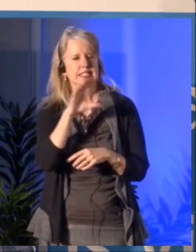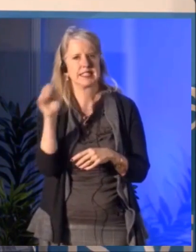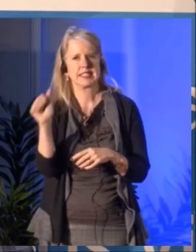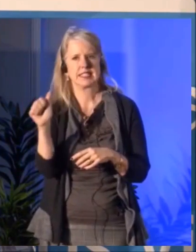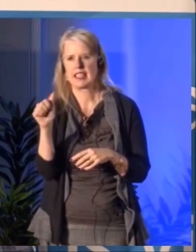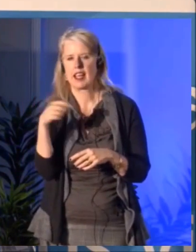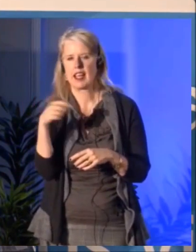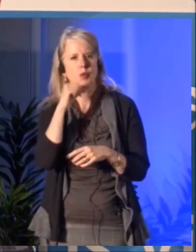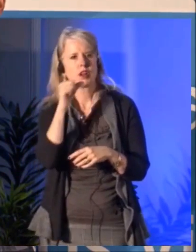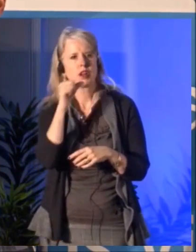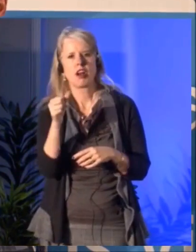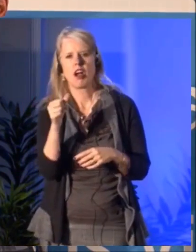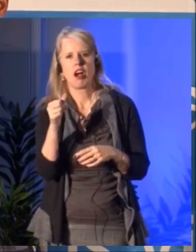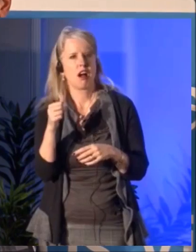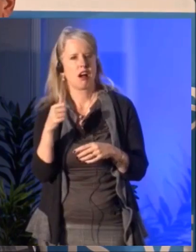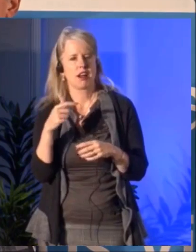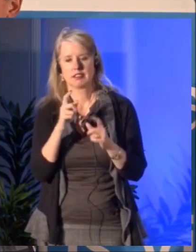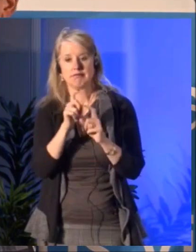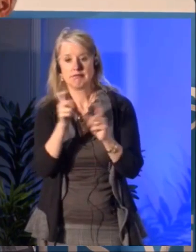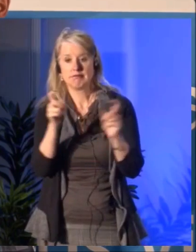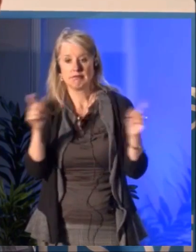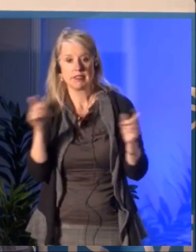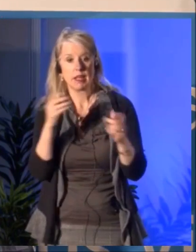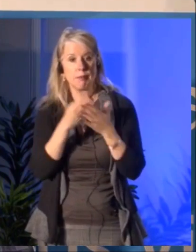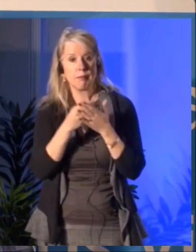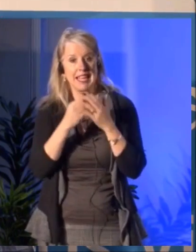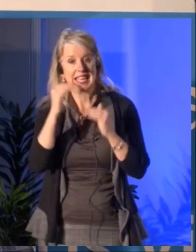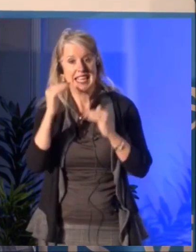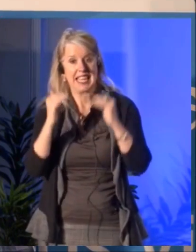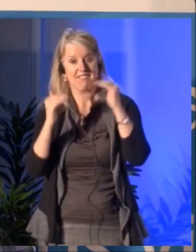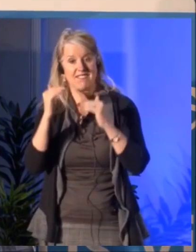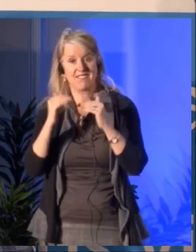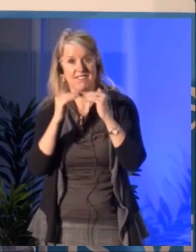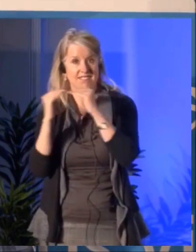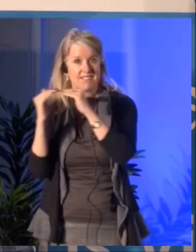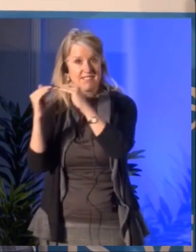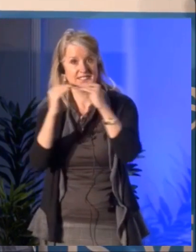So a long answer, it's a constant preoccupation,